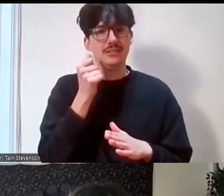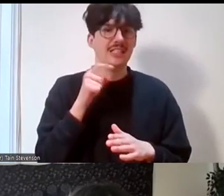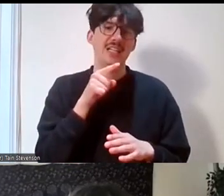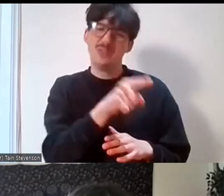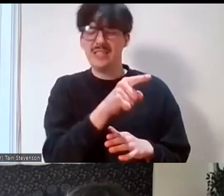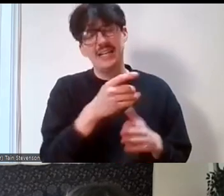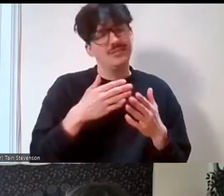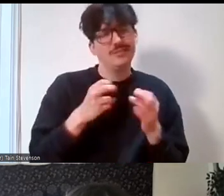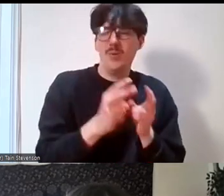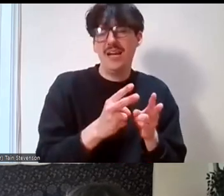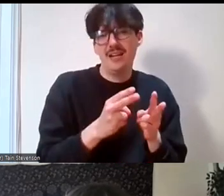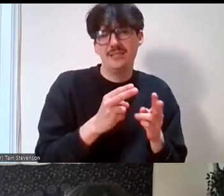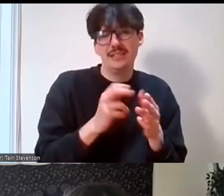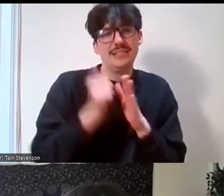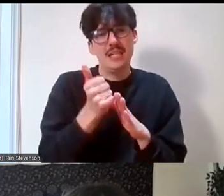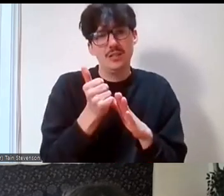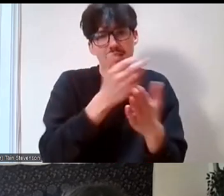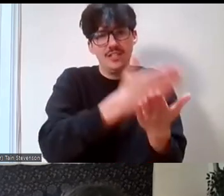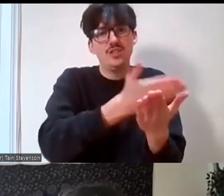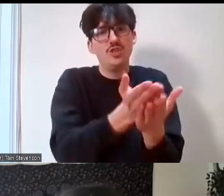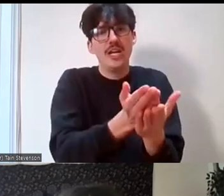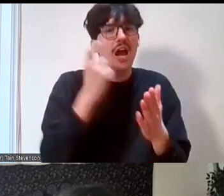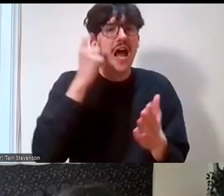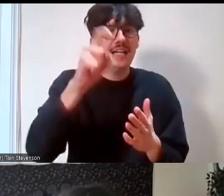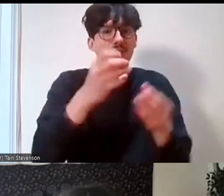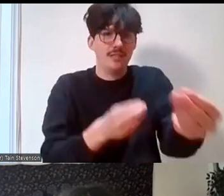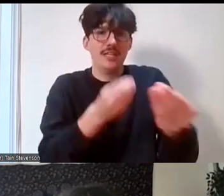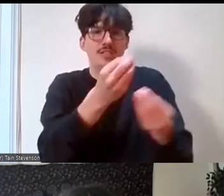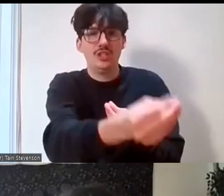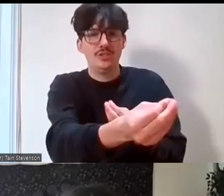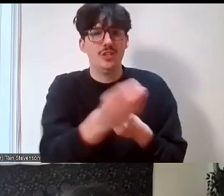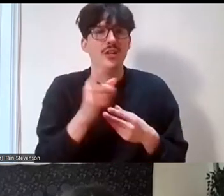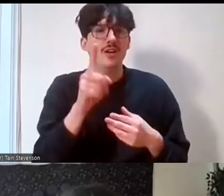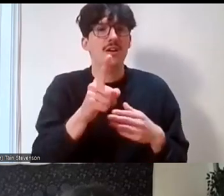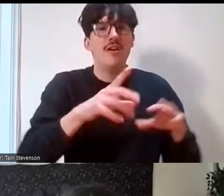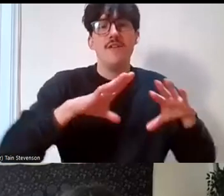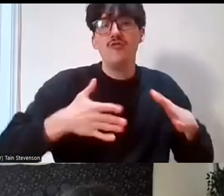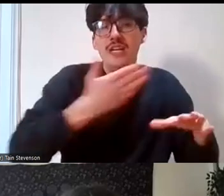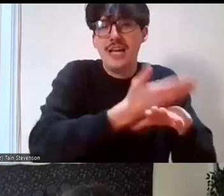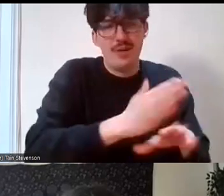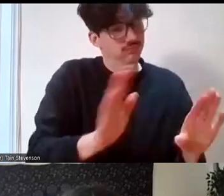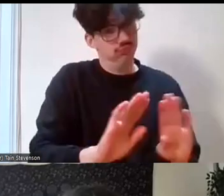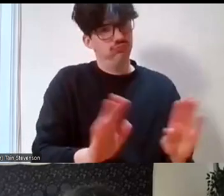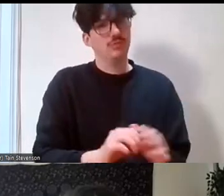of sharing skills, exchanging ideas, yes not free labour in that sense and 90% community engagement.